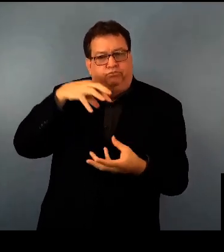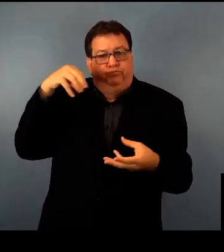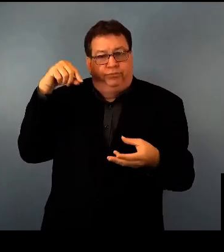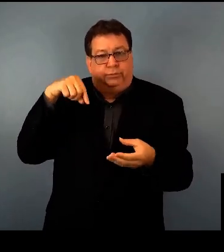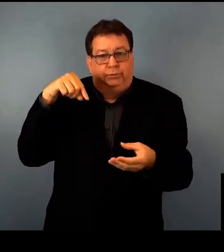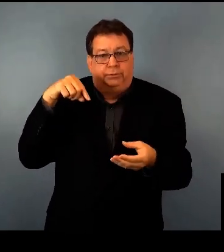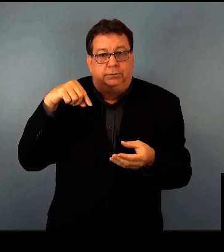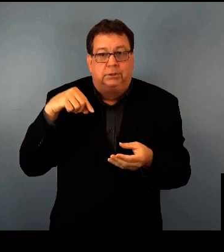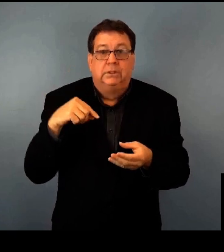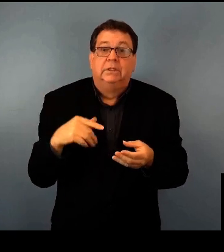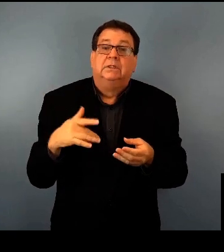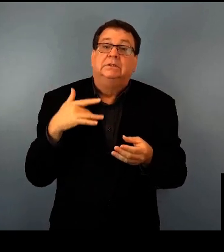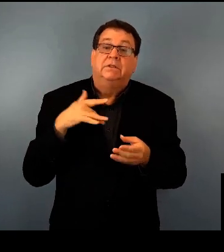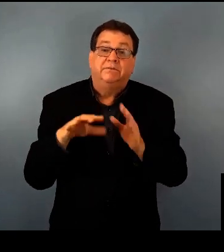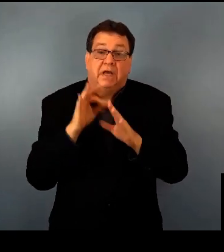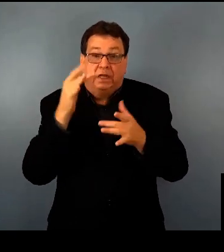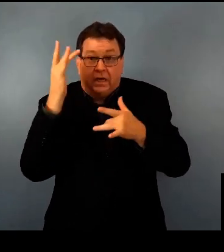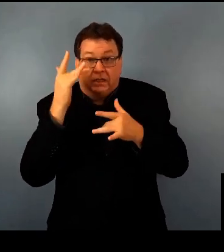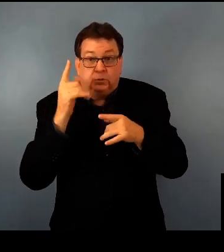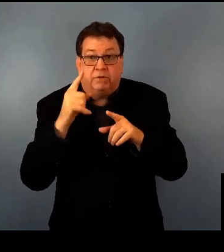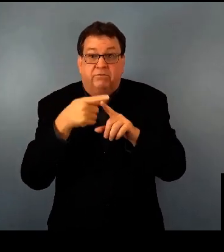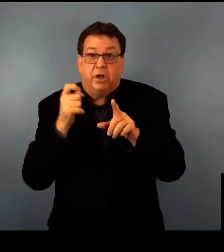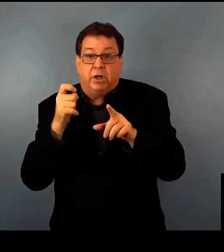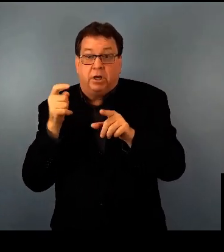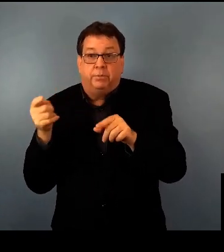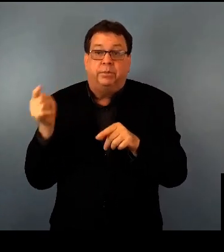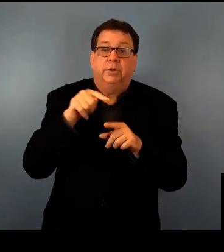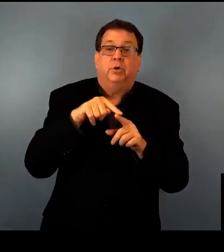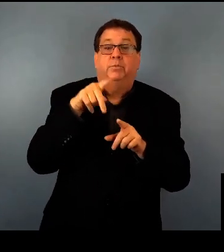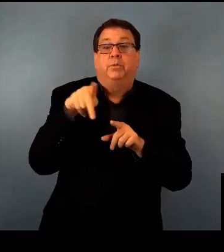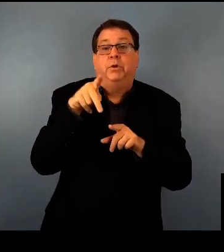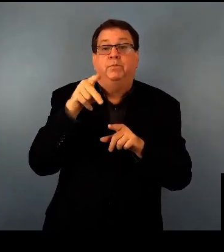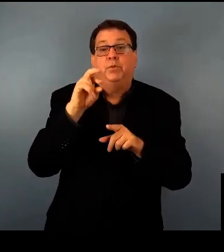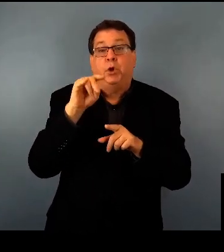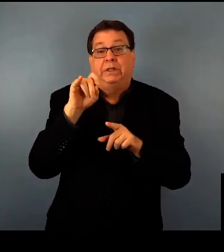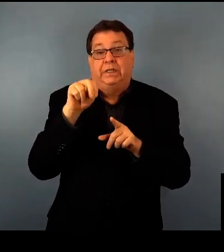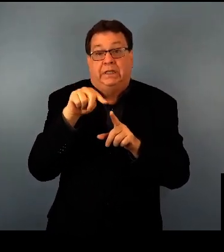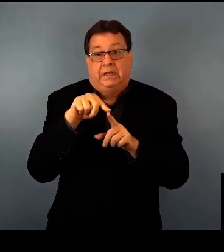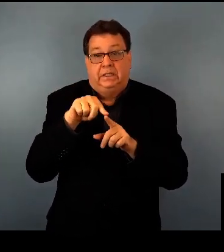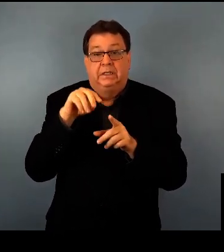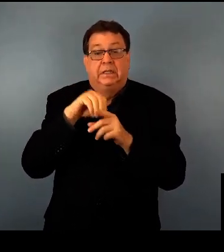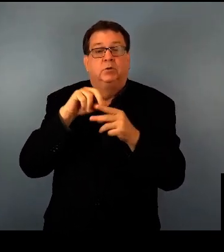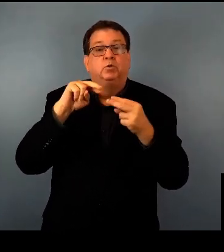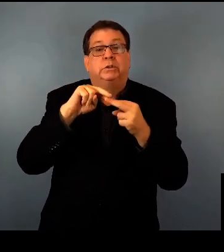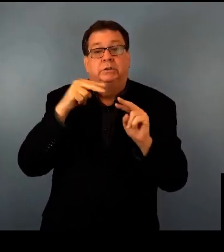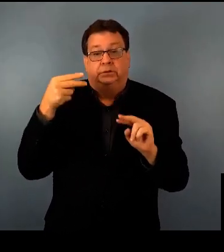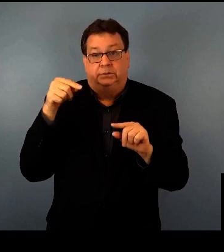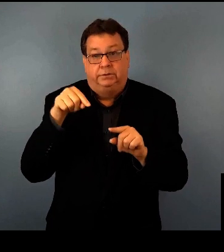In most cases, this functional molecule is a protein. In this cartoon, I'm illustrating